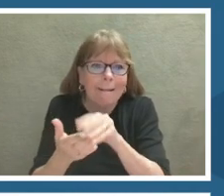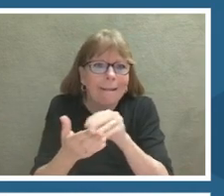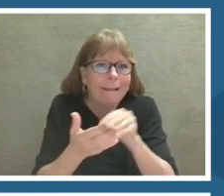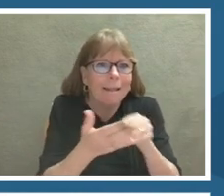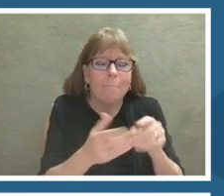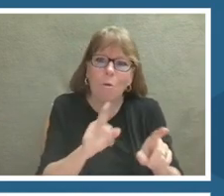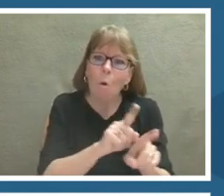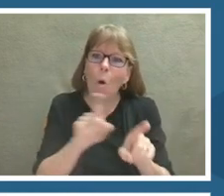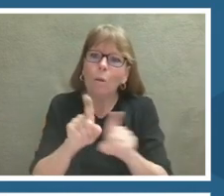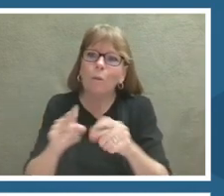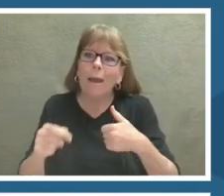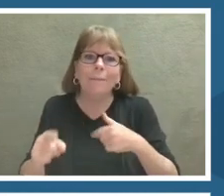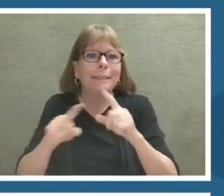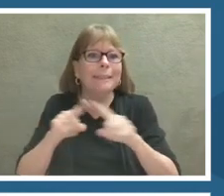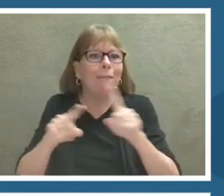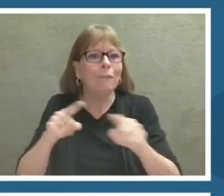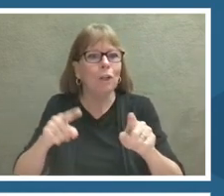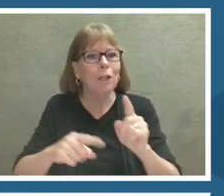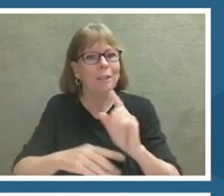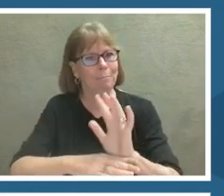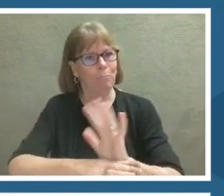all of the different scientists we will be sharing.